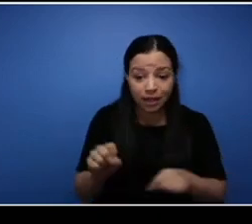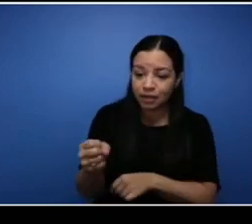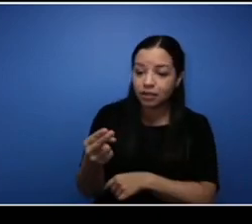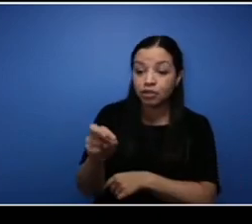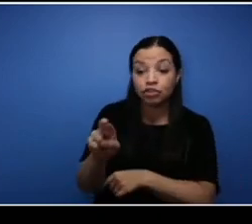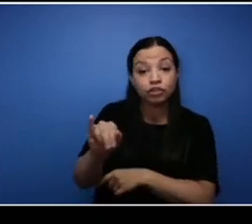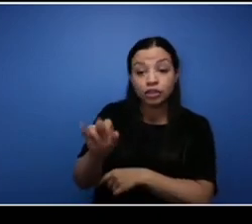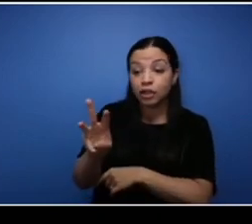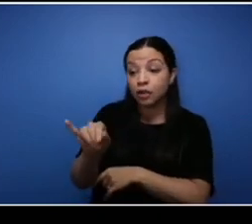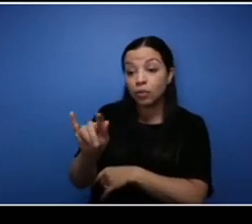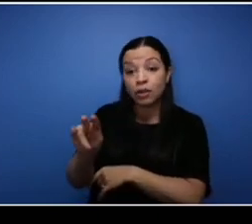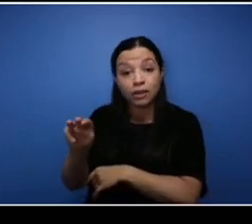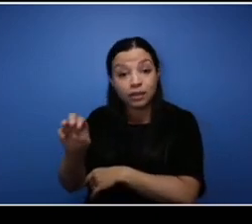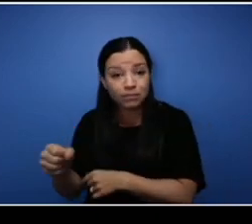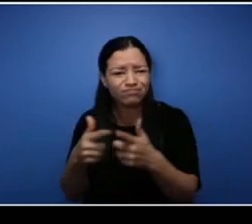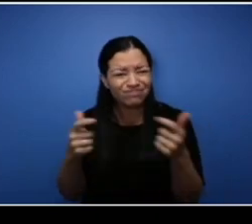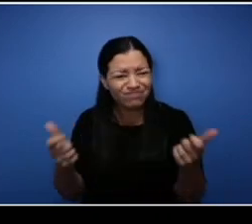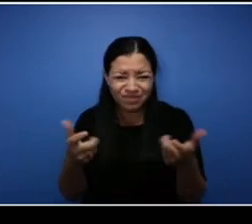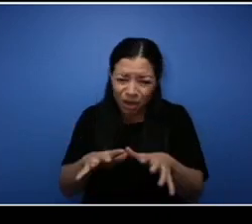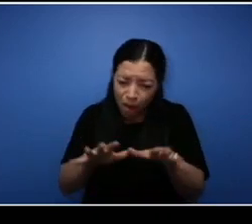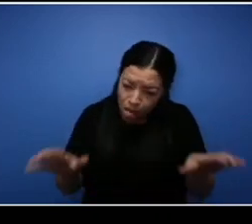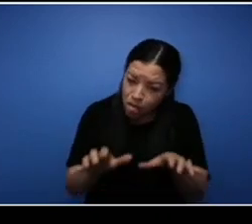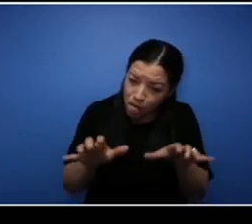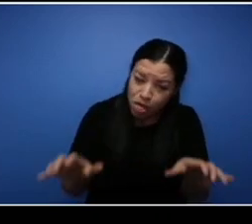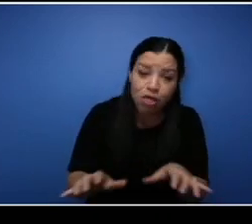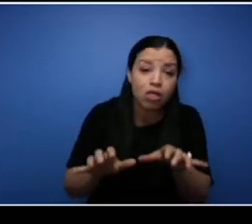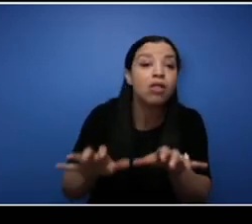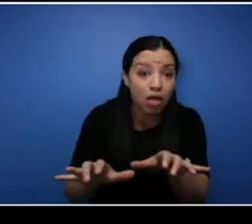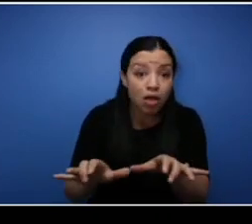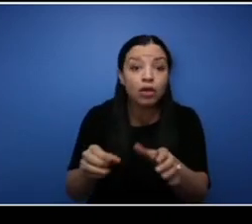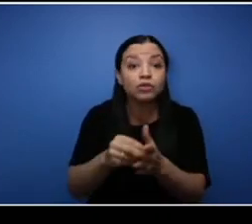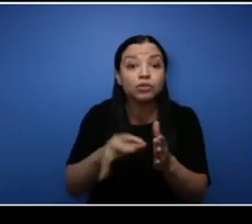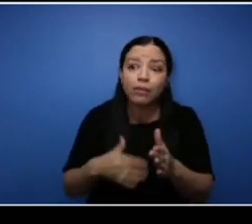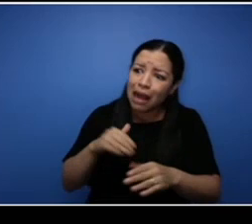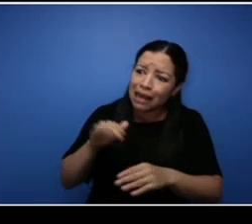been doing great work here. We're seeing results, students are coming to us looking to be entrepreneurs